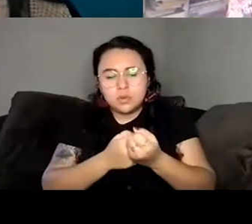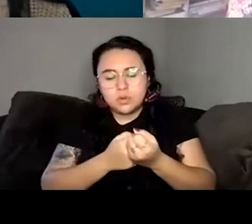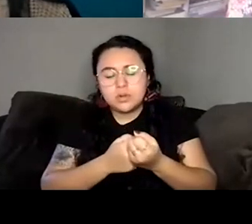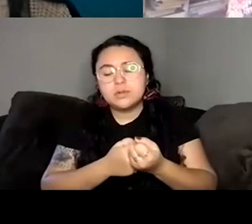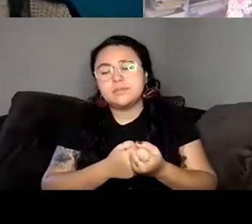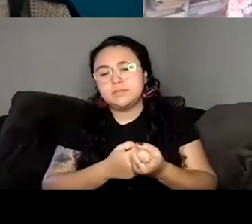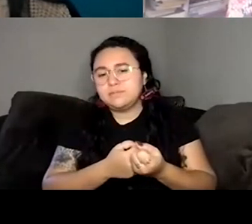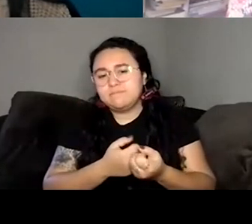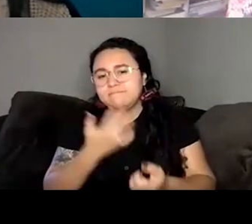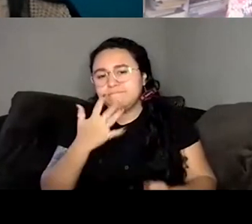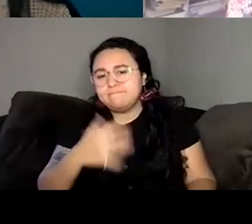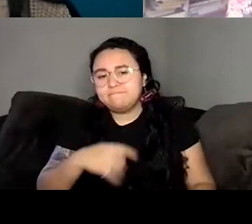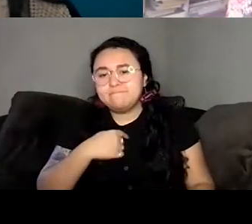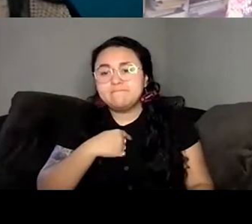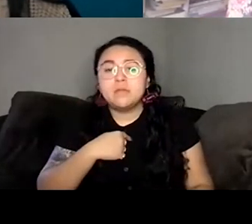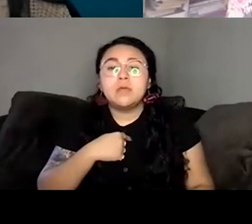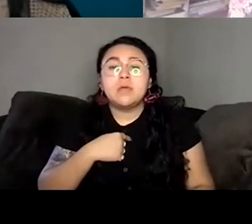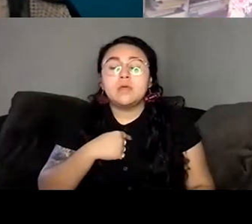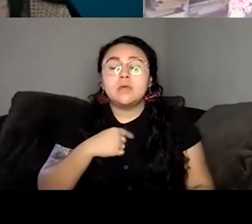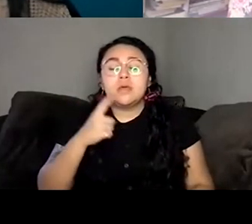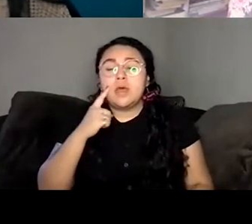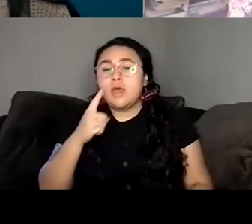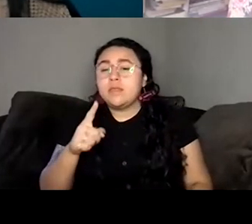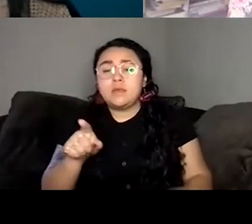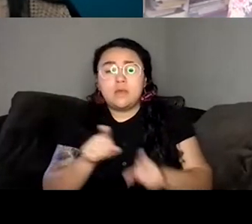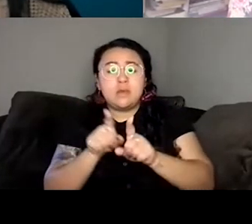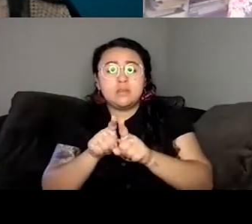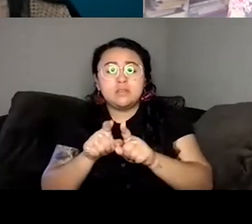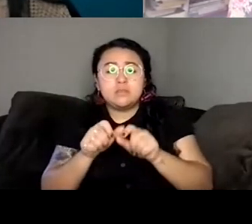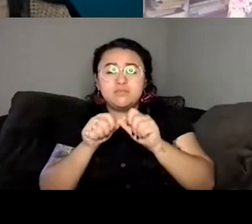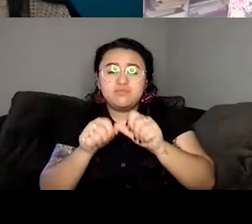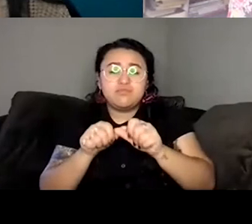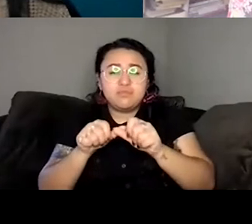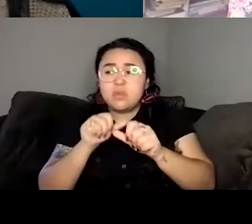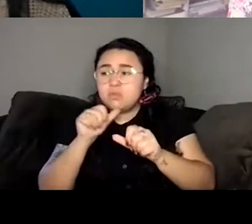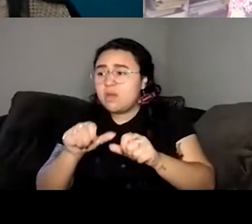But I think all along you know, I was kind of unable to write other stories while I was